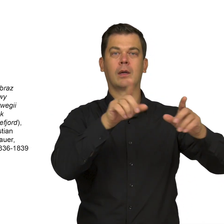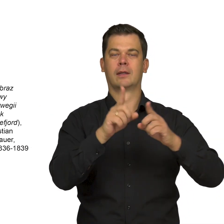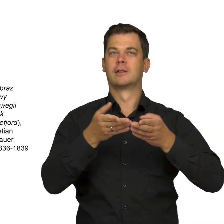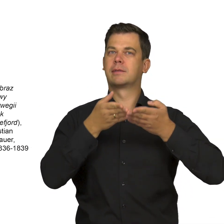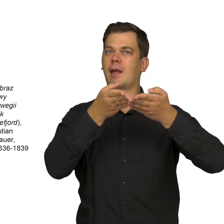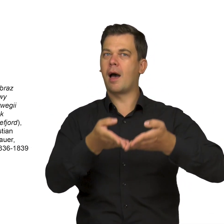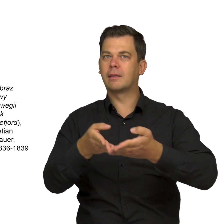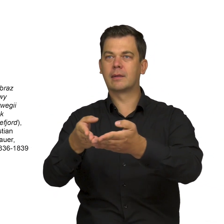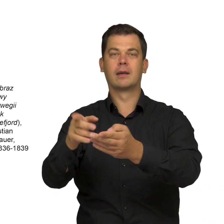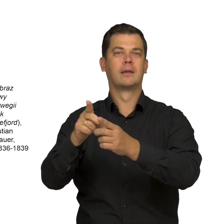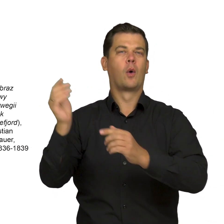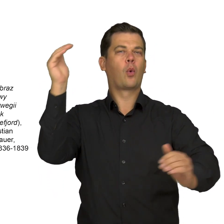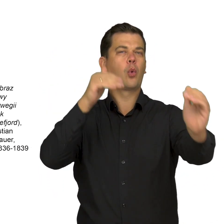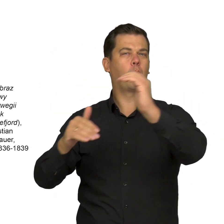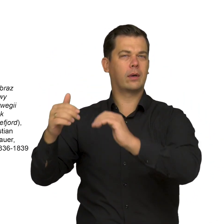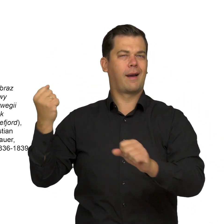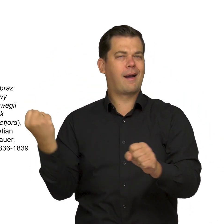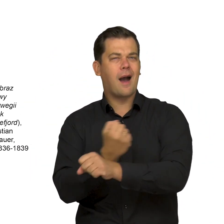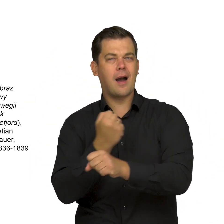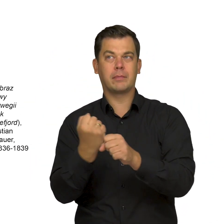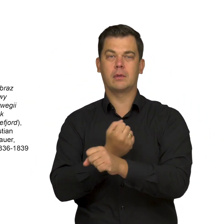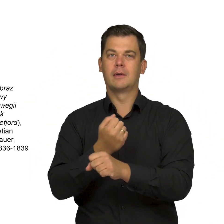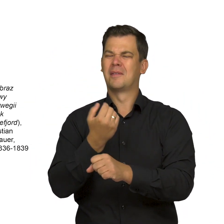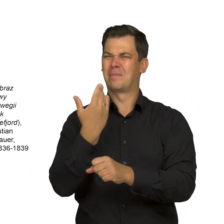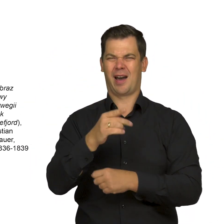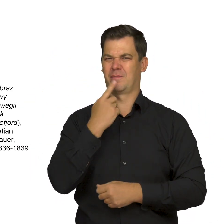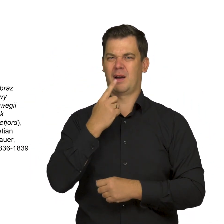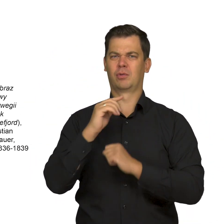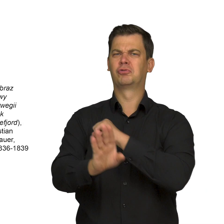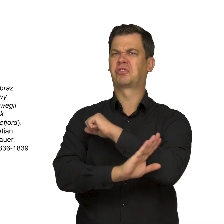and very few trees. The trees